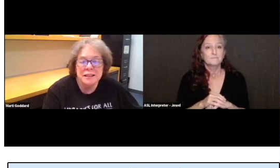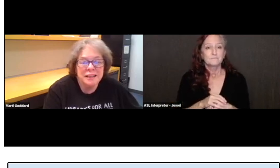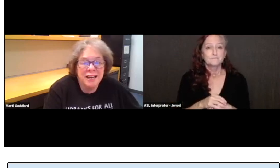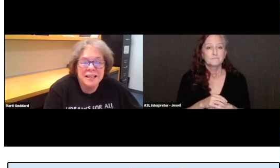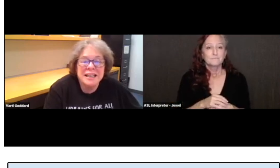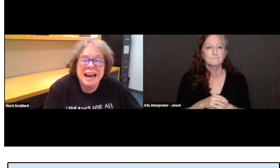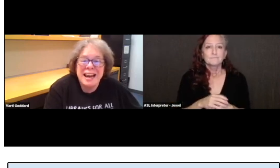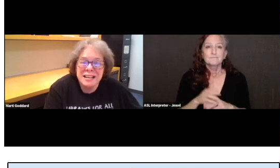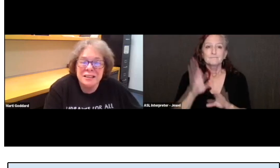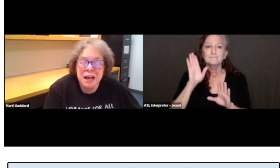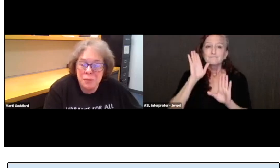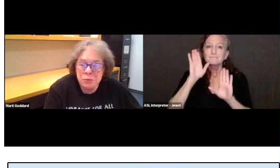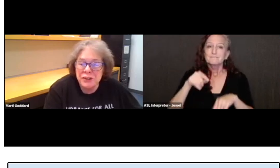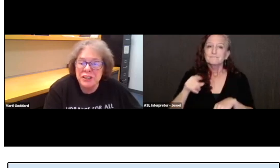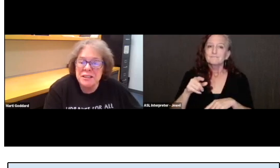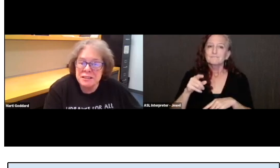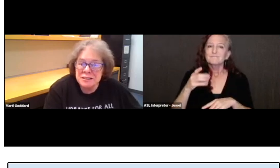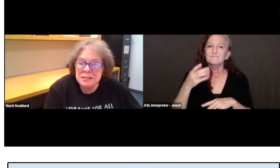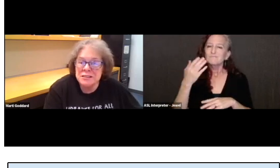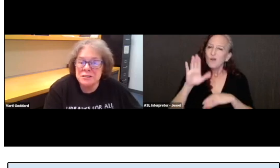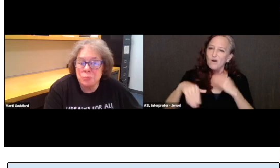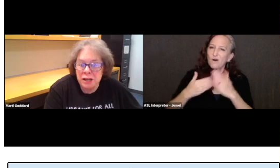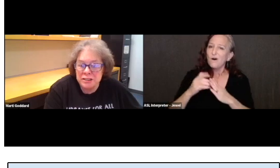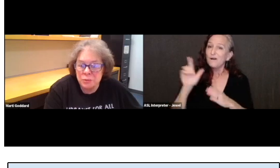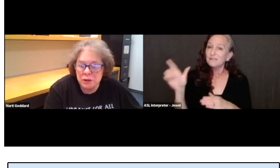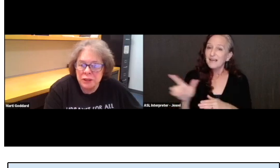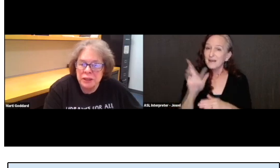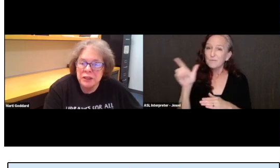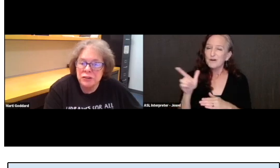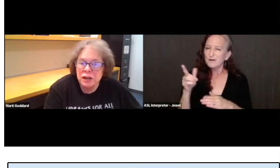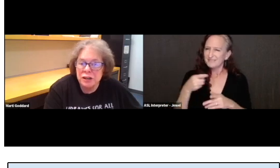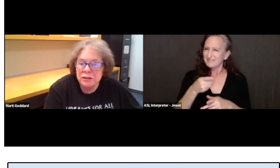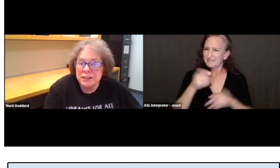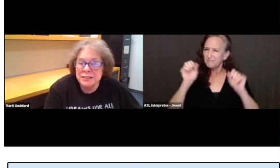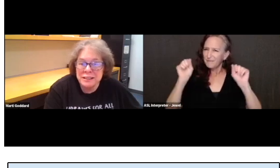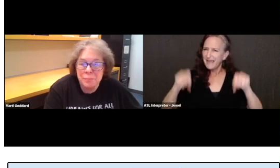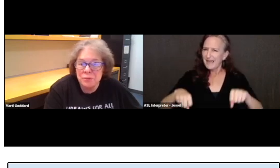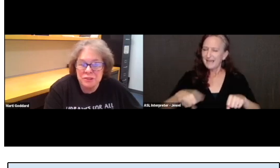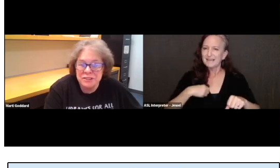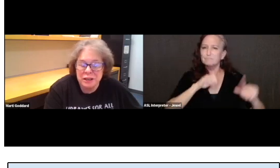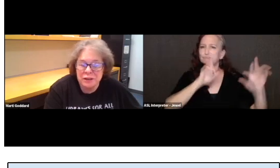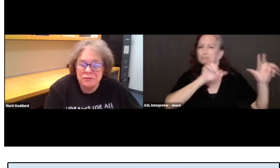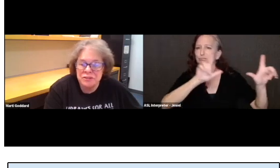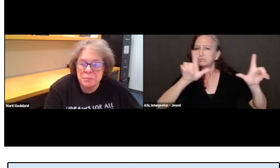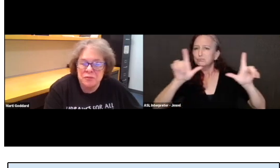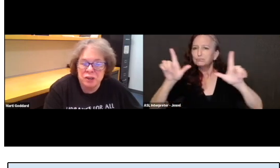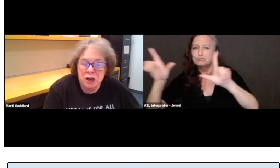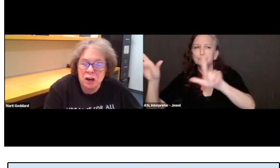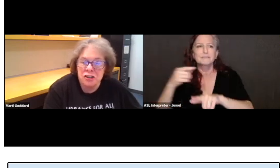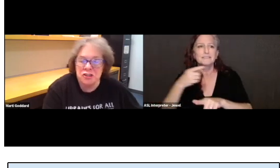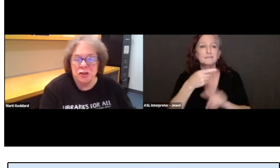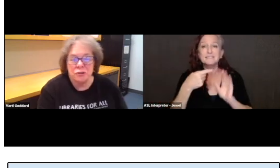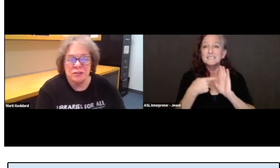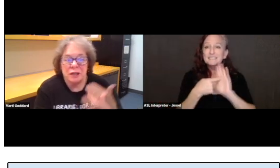And I think that in any library, this is possible. Here are examples of some of our art shows.